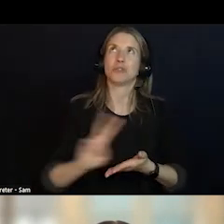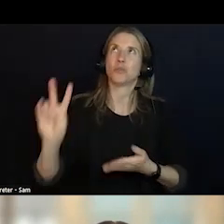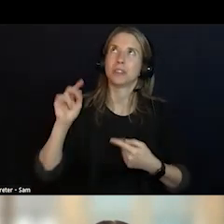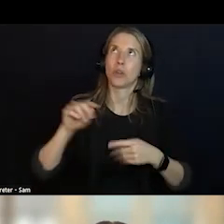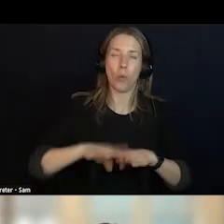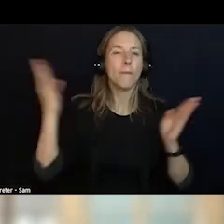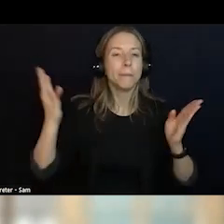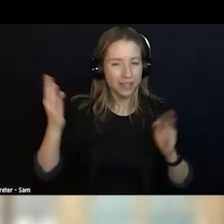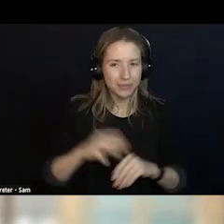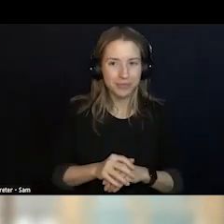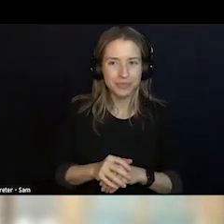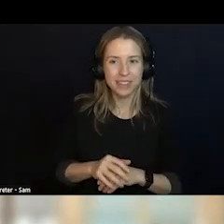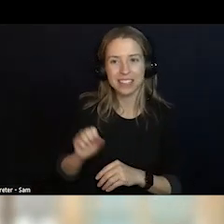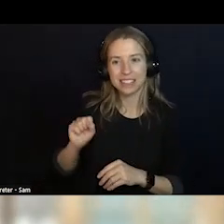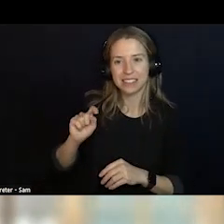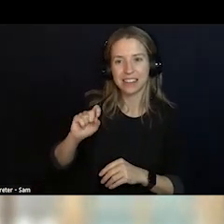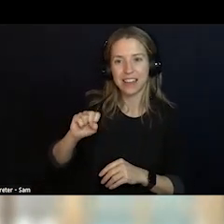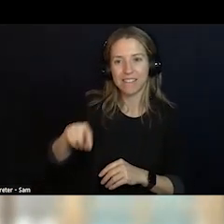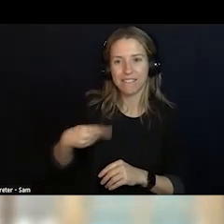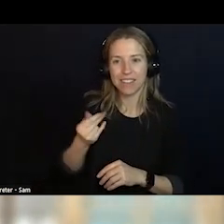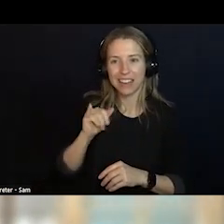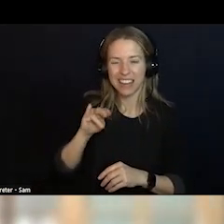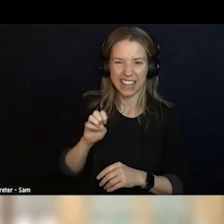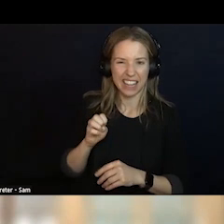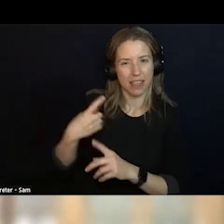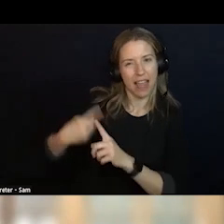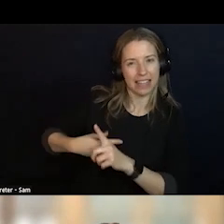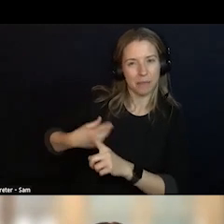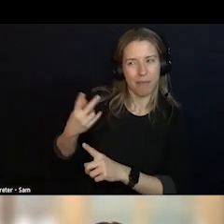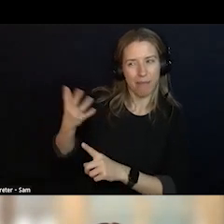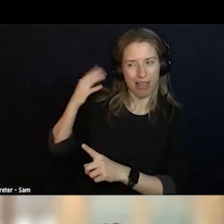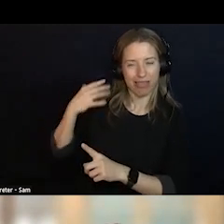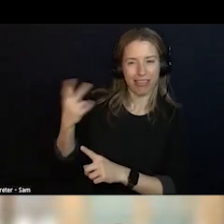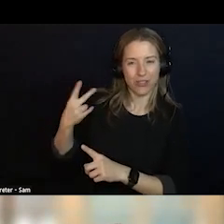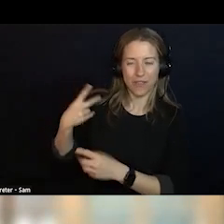SIX WEEKS AGO. I SAID LET'S WAIT TO PUBLISH IT AND TALK